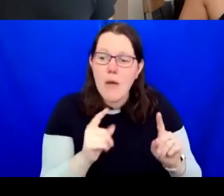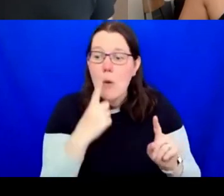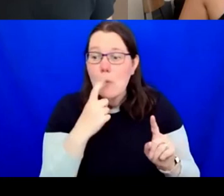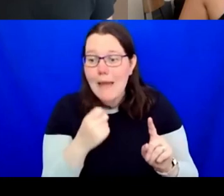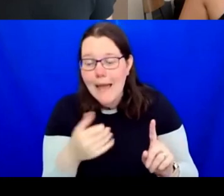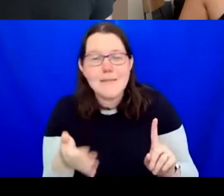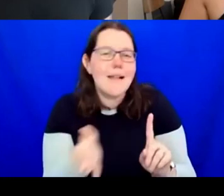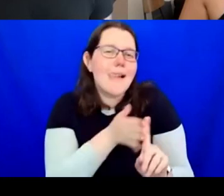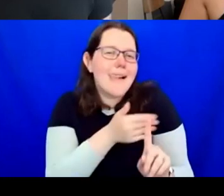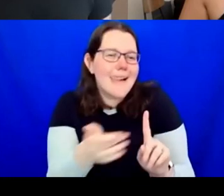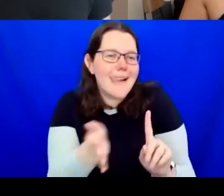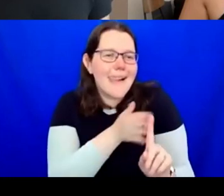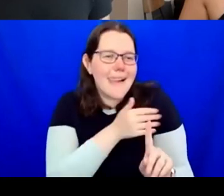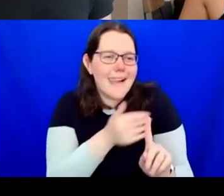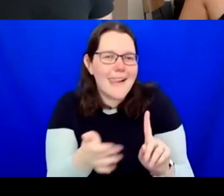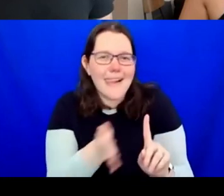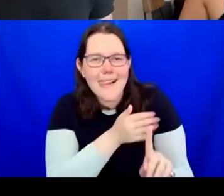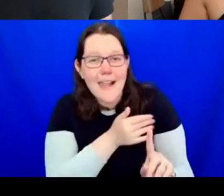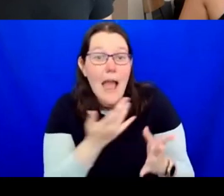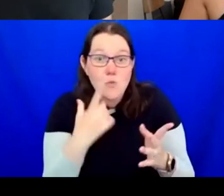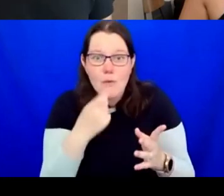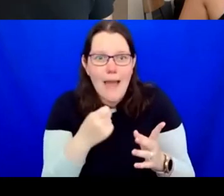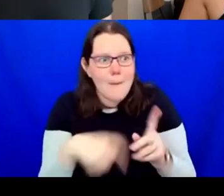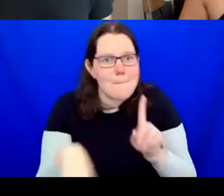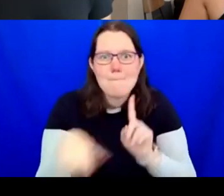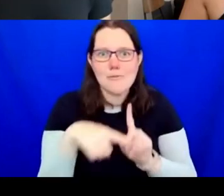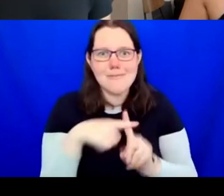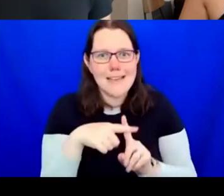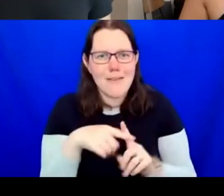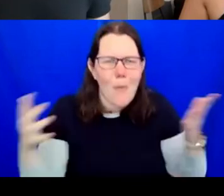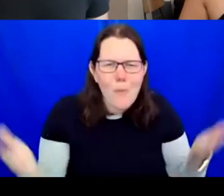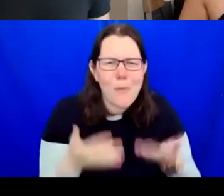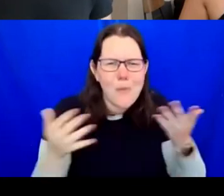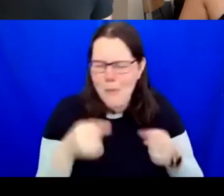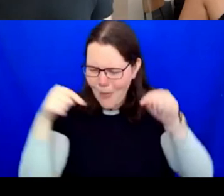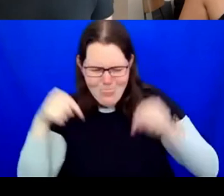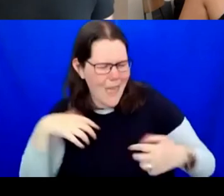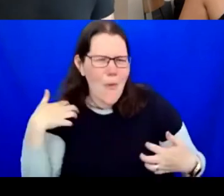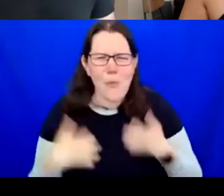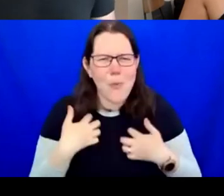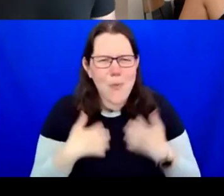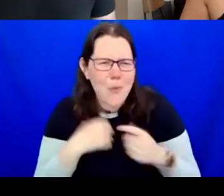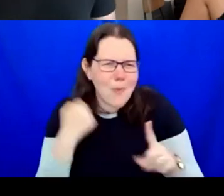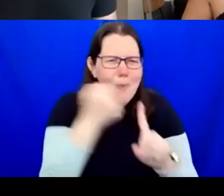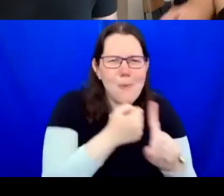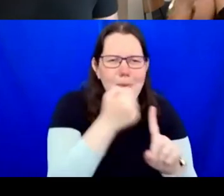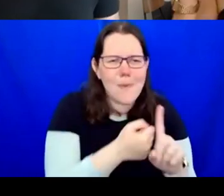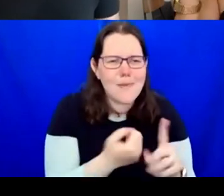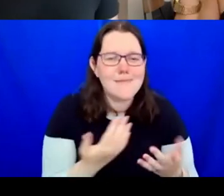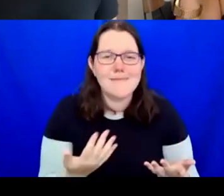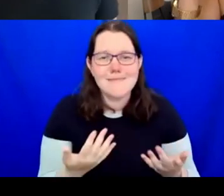be really positively persuasive as well as being, there are many ways and it's your commitment to